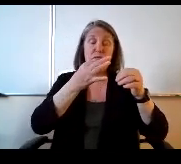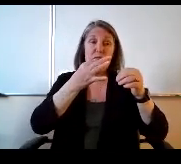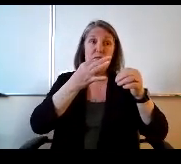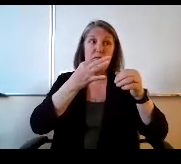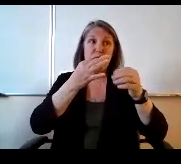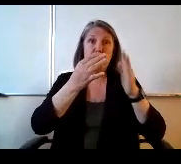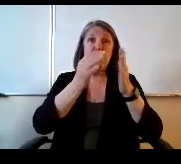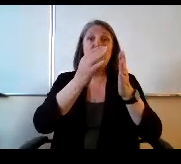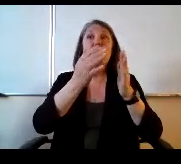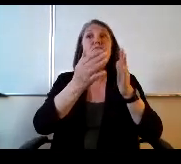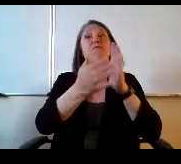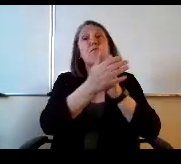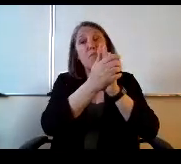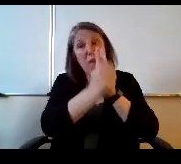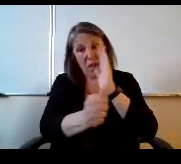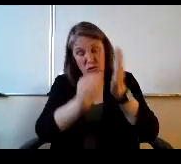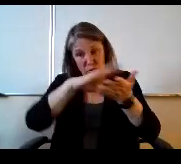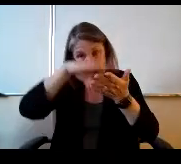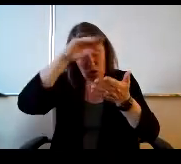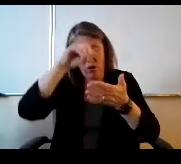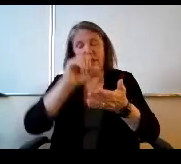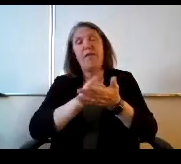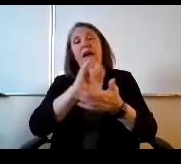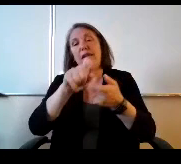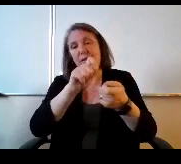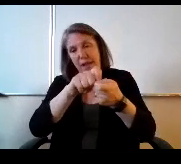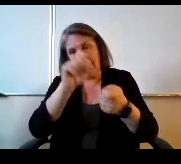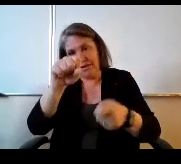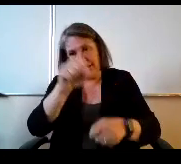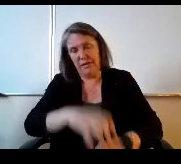OK, that's exactly what it is good.